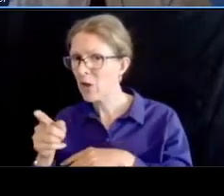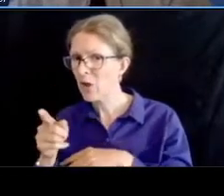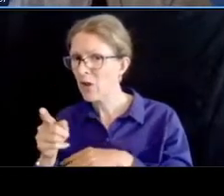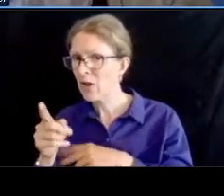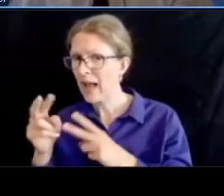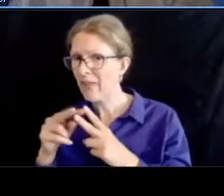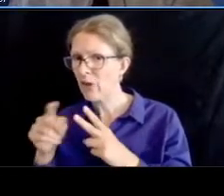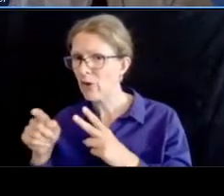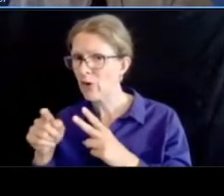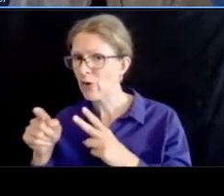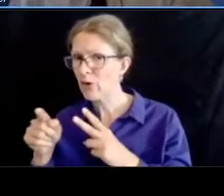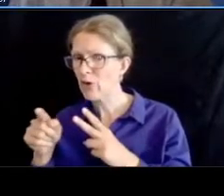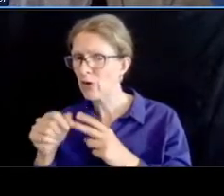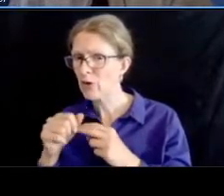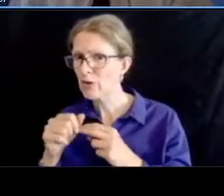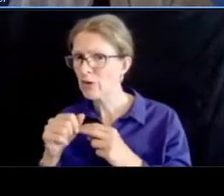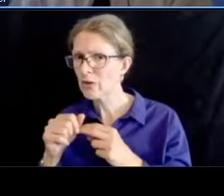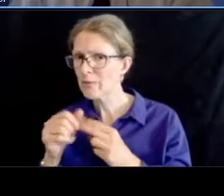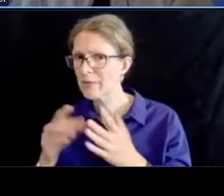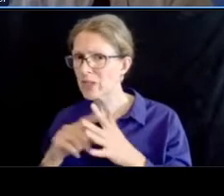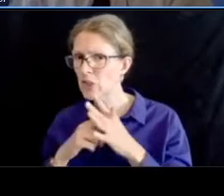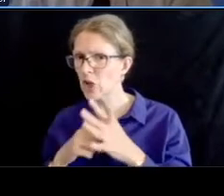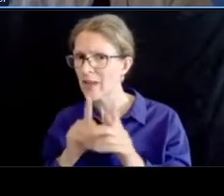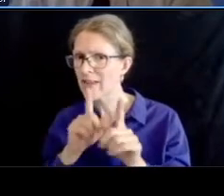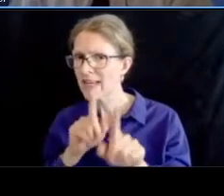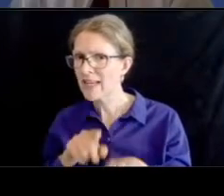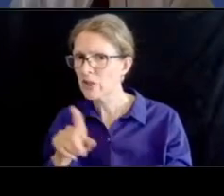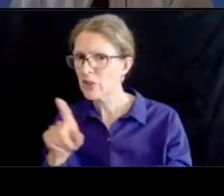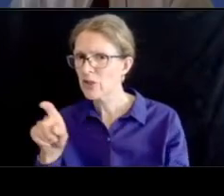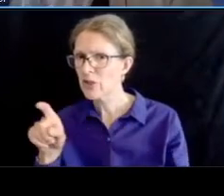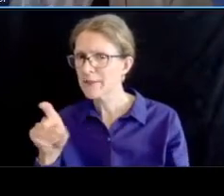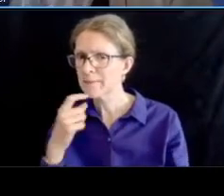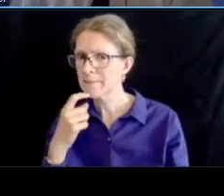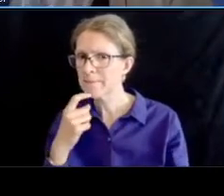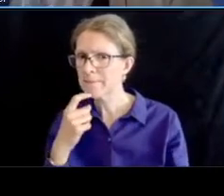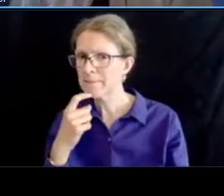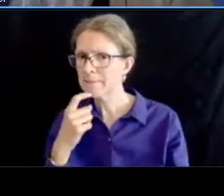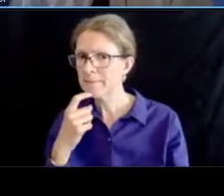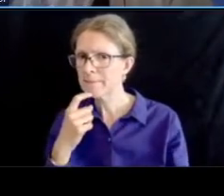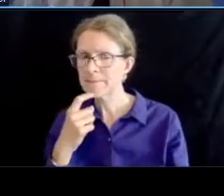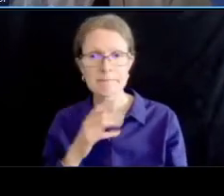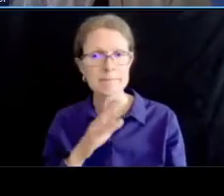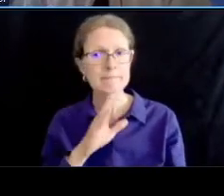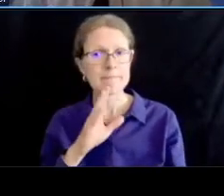uh this c from d dot uh i i think i can help to answer this question and uh this is the egypt